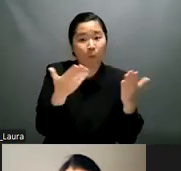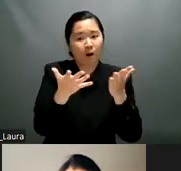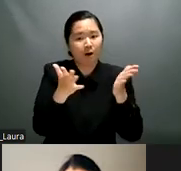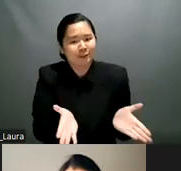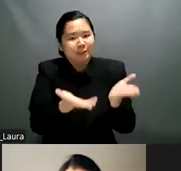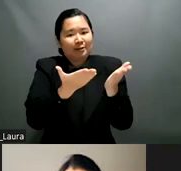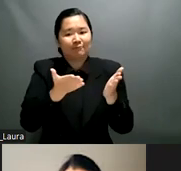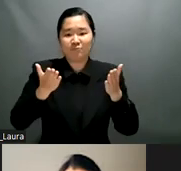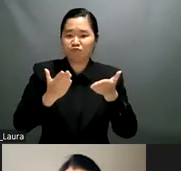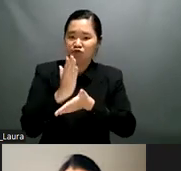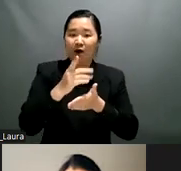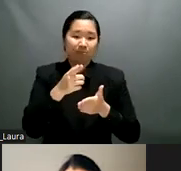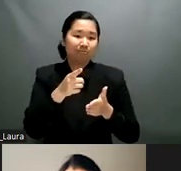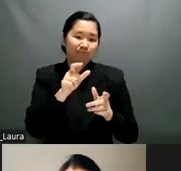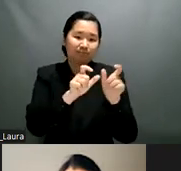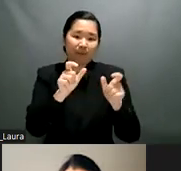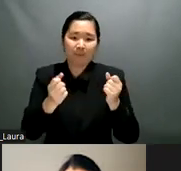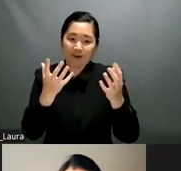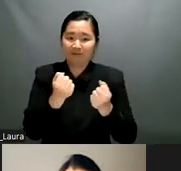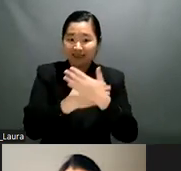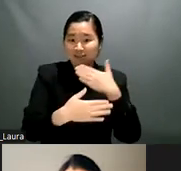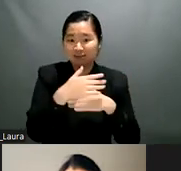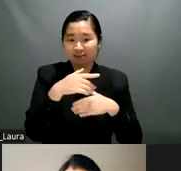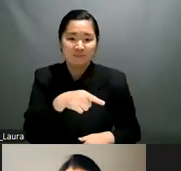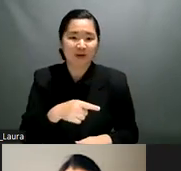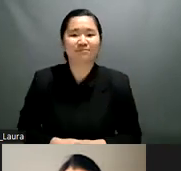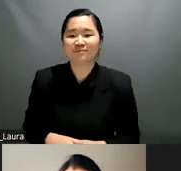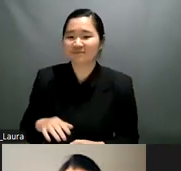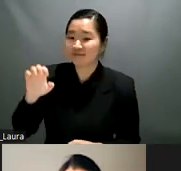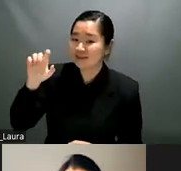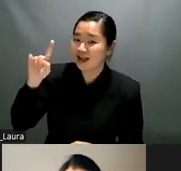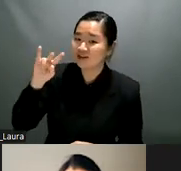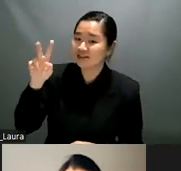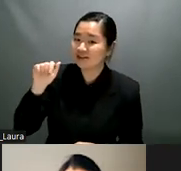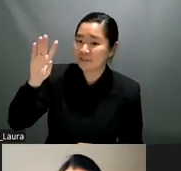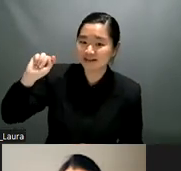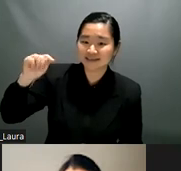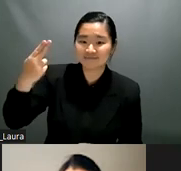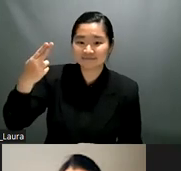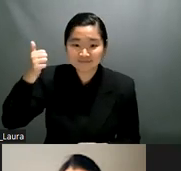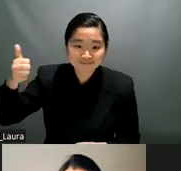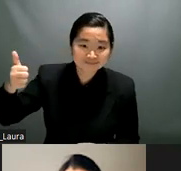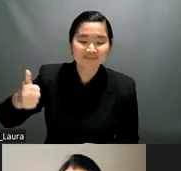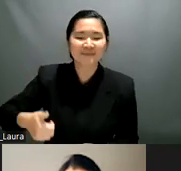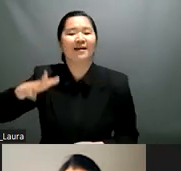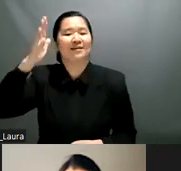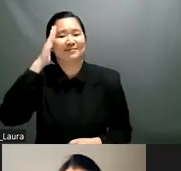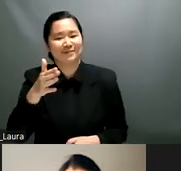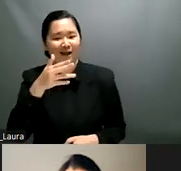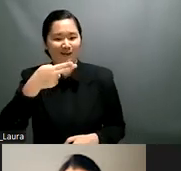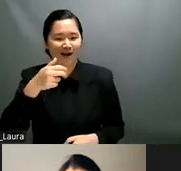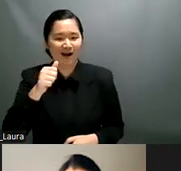thank you so much howa i believe i can be seen because it's dark here so um thank you so much